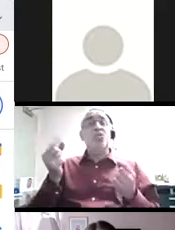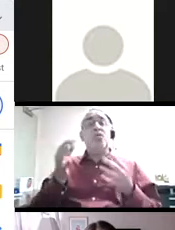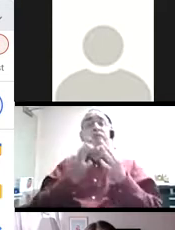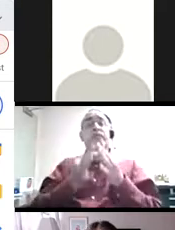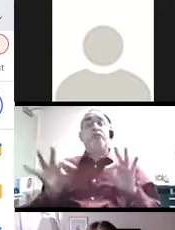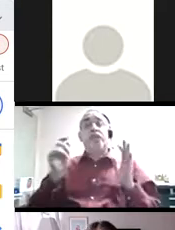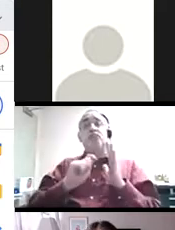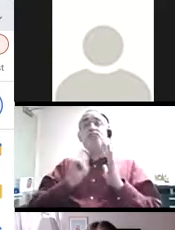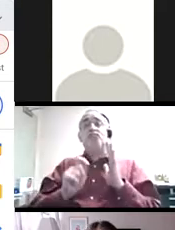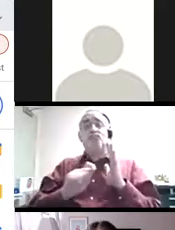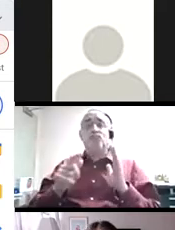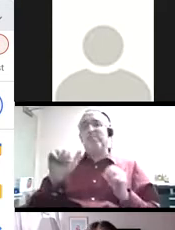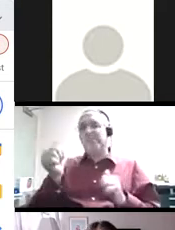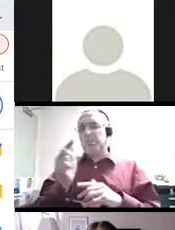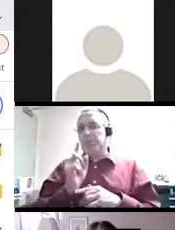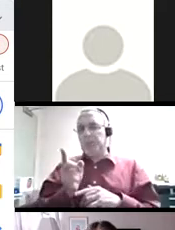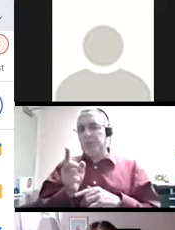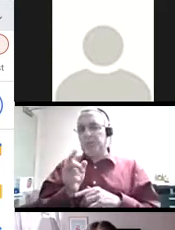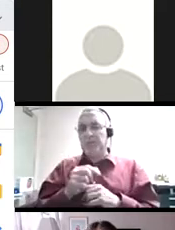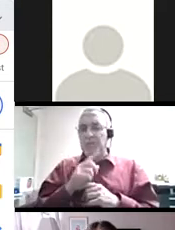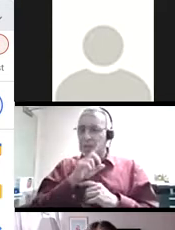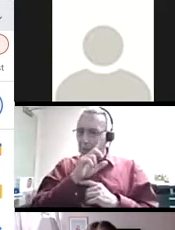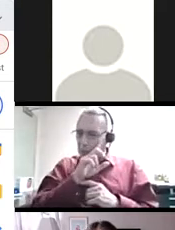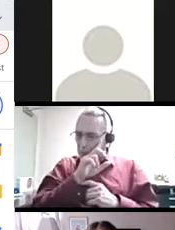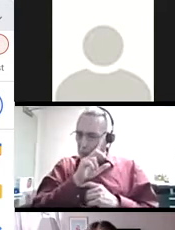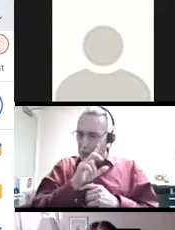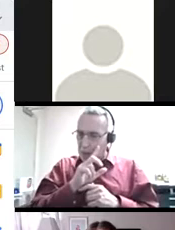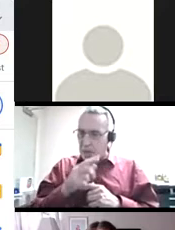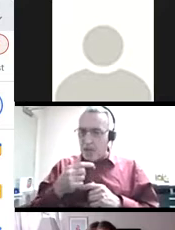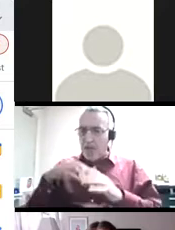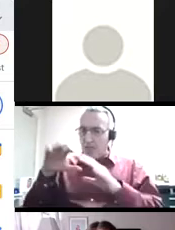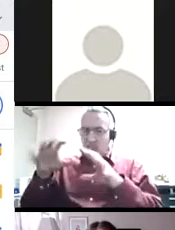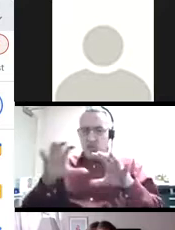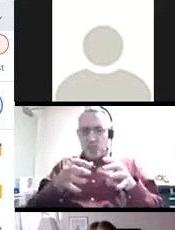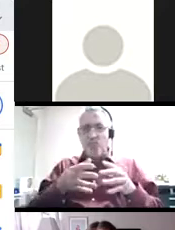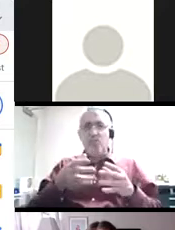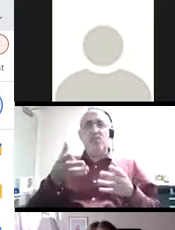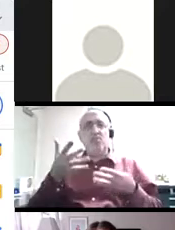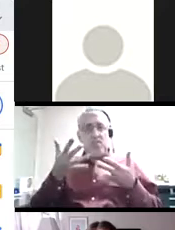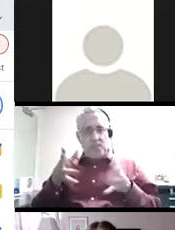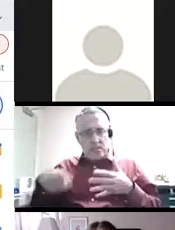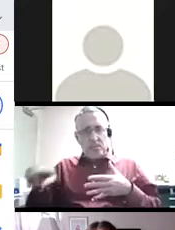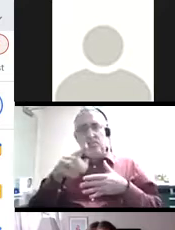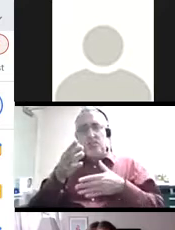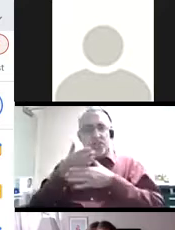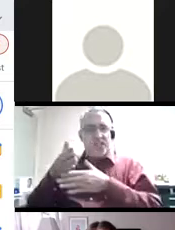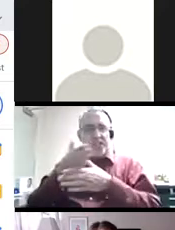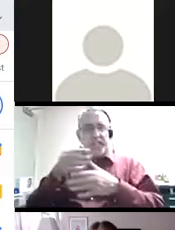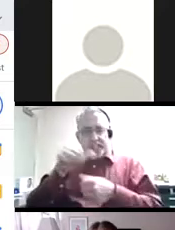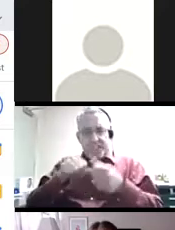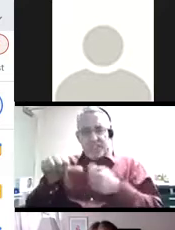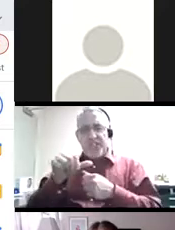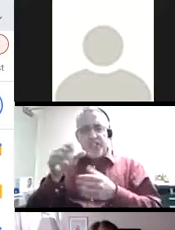They free write for 10 minutes and answer questions. I then ask them to form groups and share their stories of failure